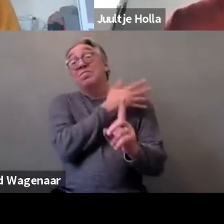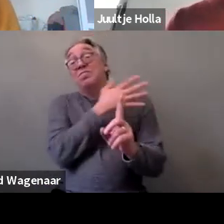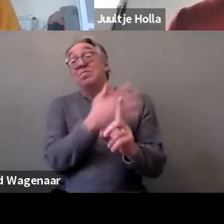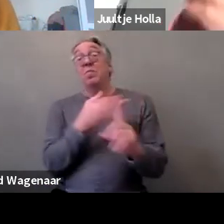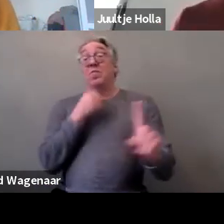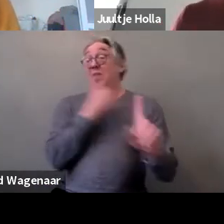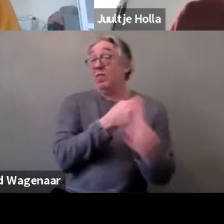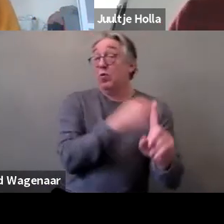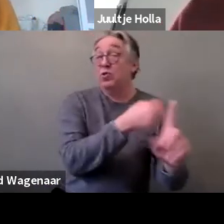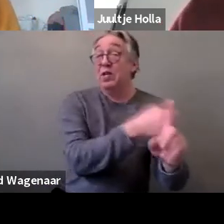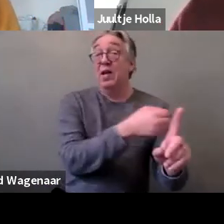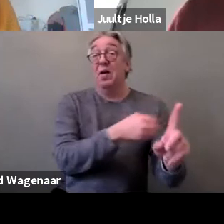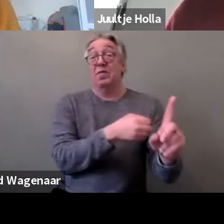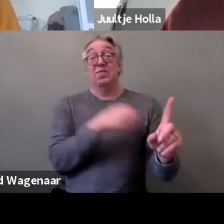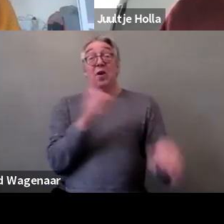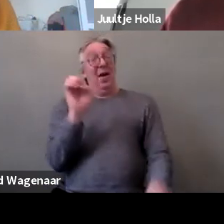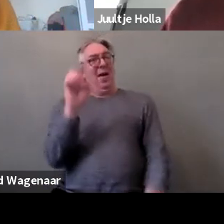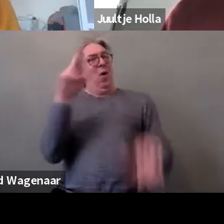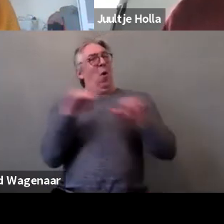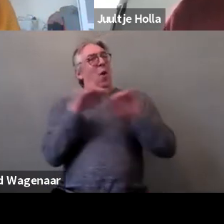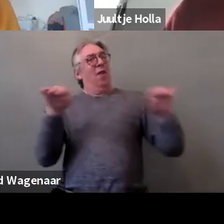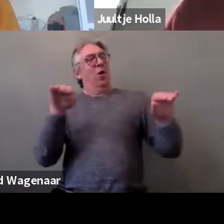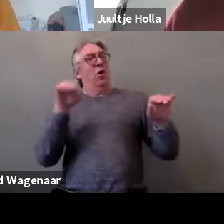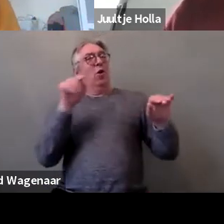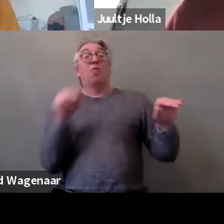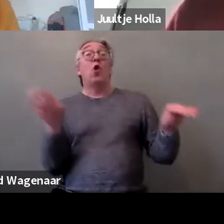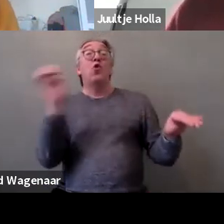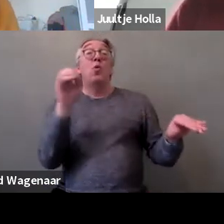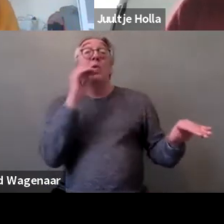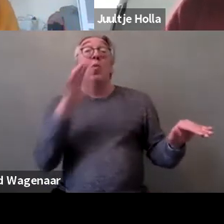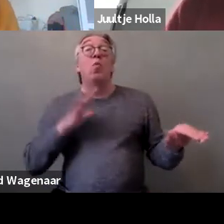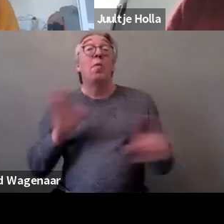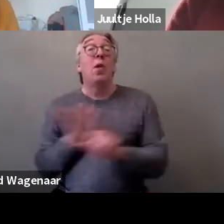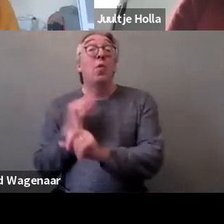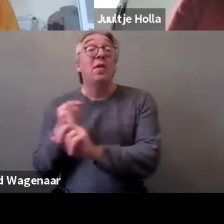at the EU level in the case of European Women's Lobby secretariat